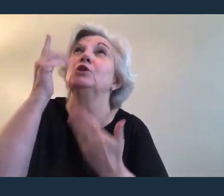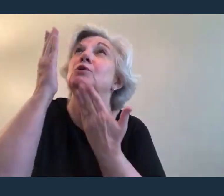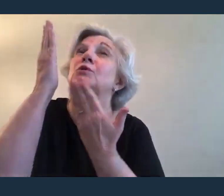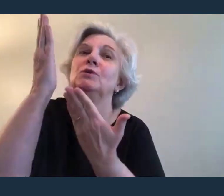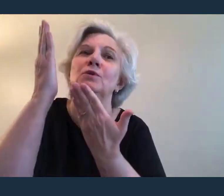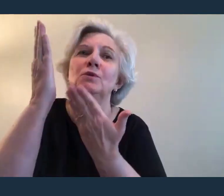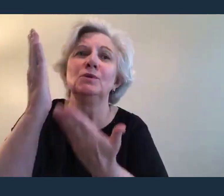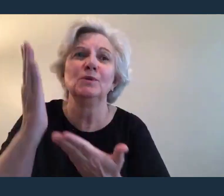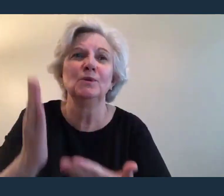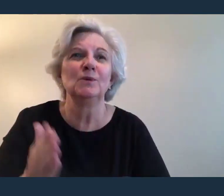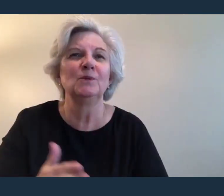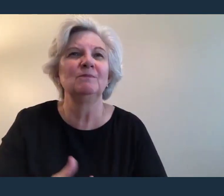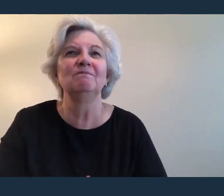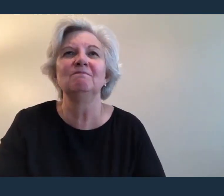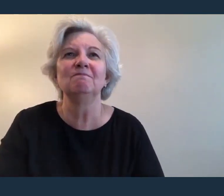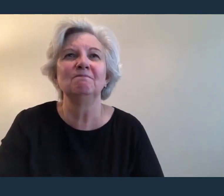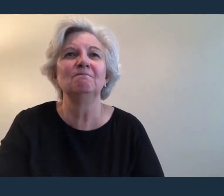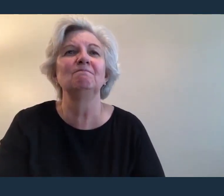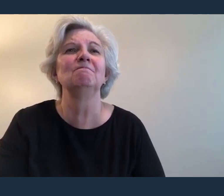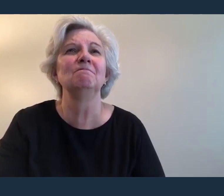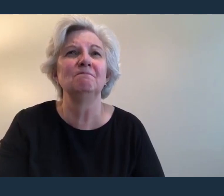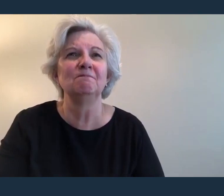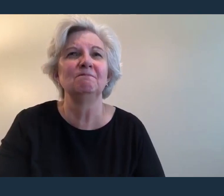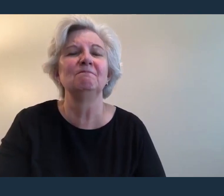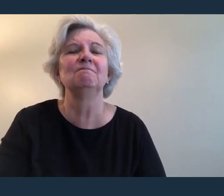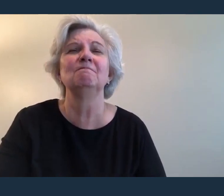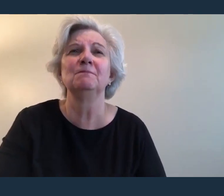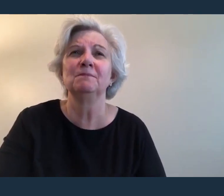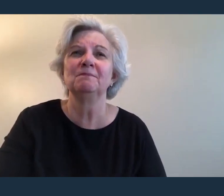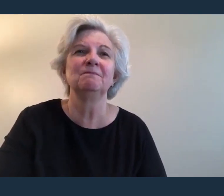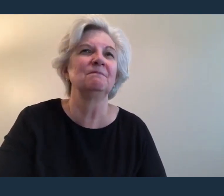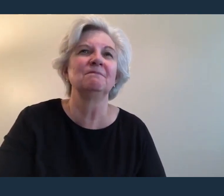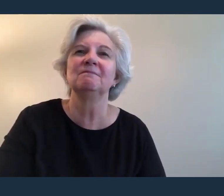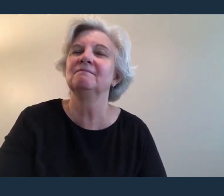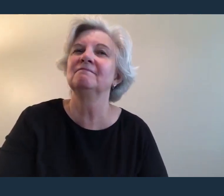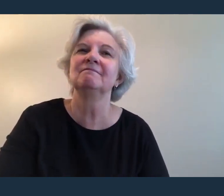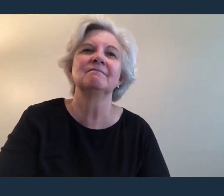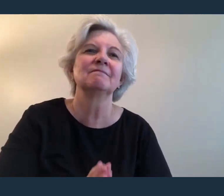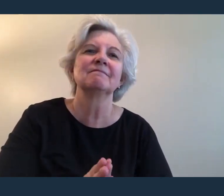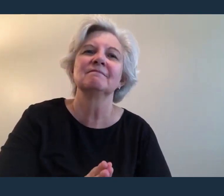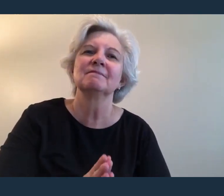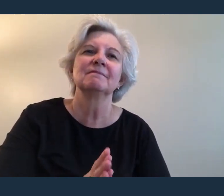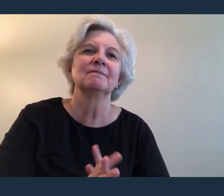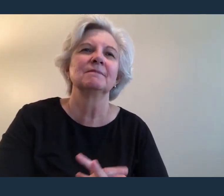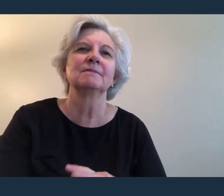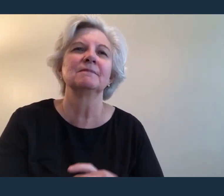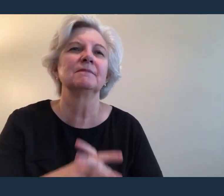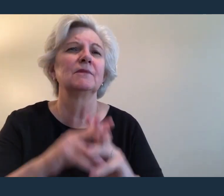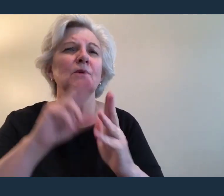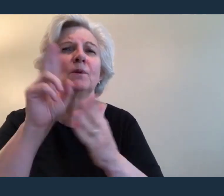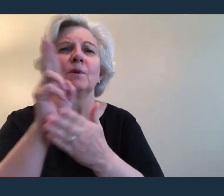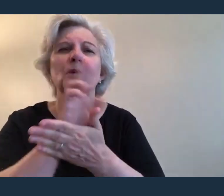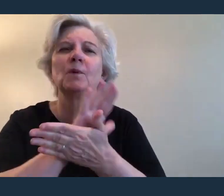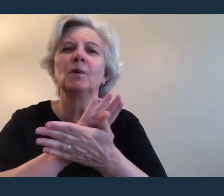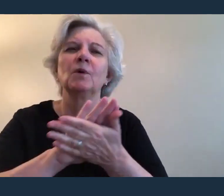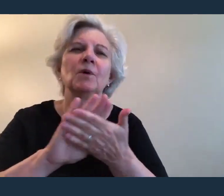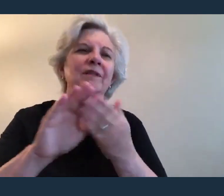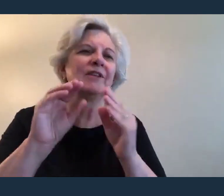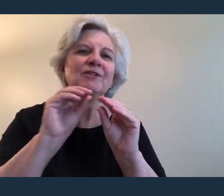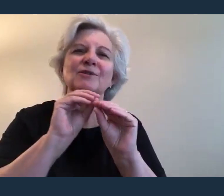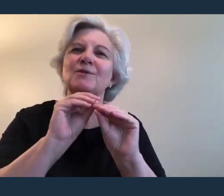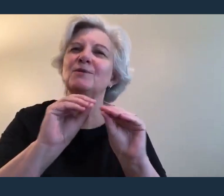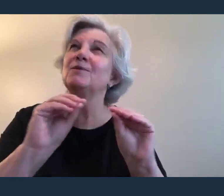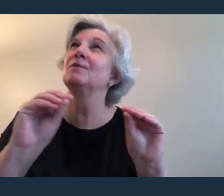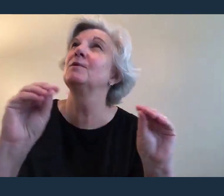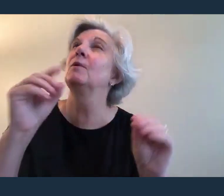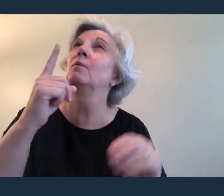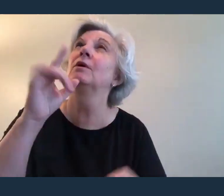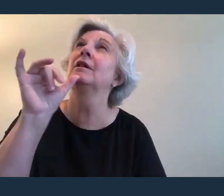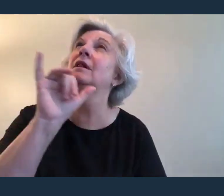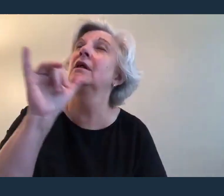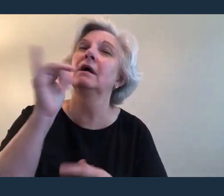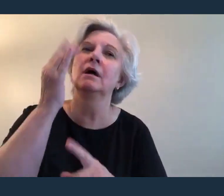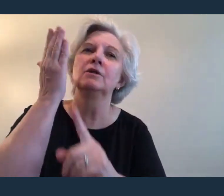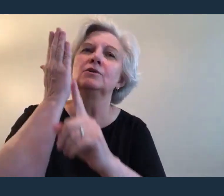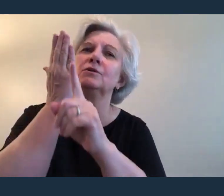We live for You And holy, there is no one like You